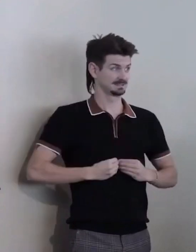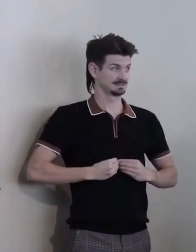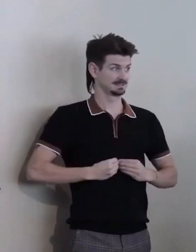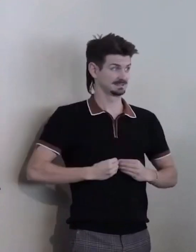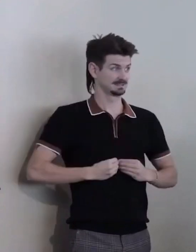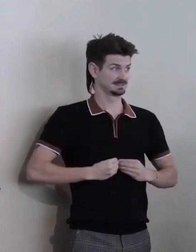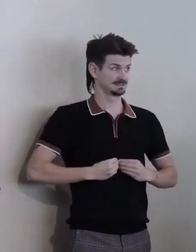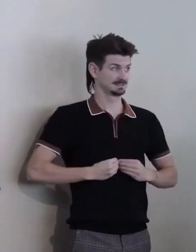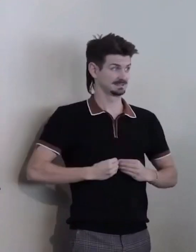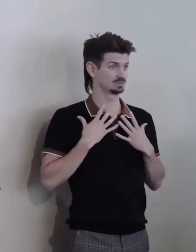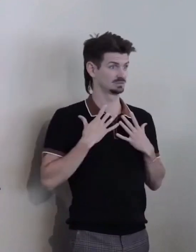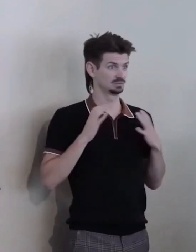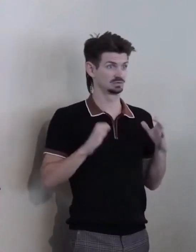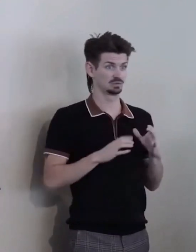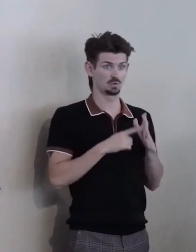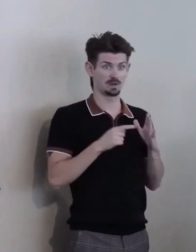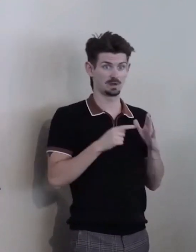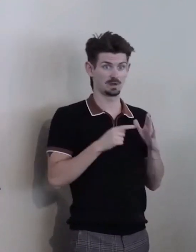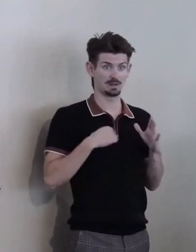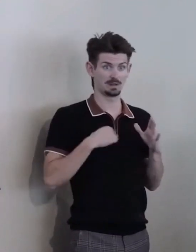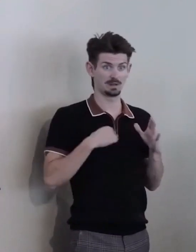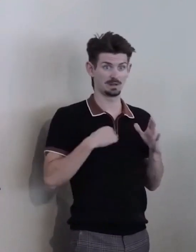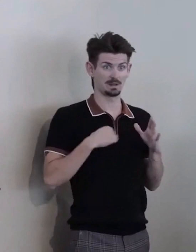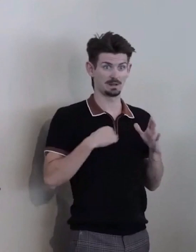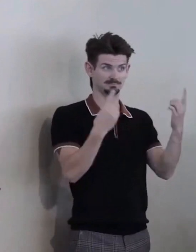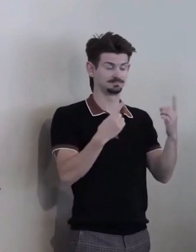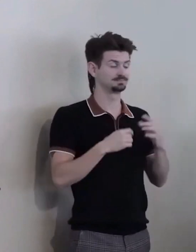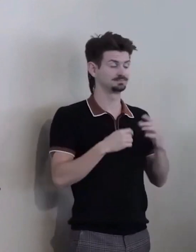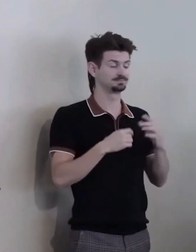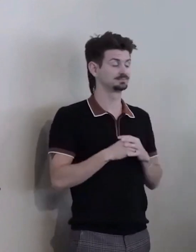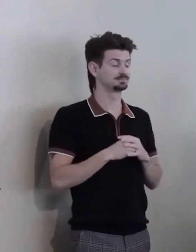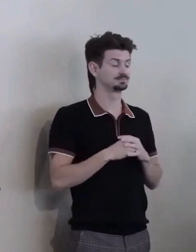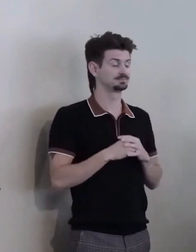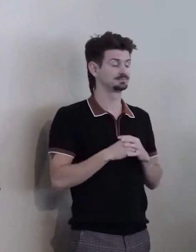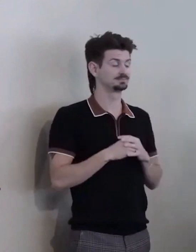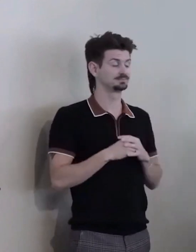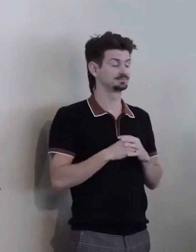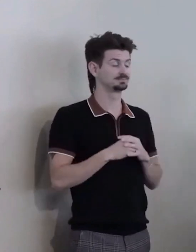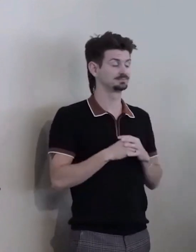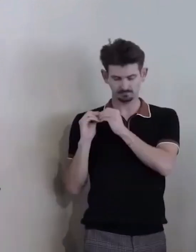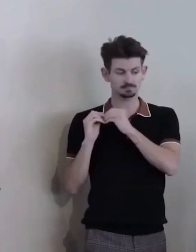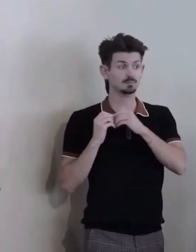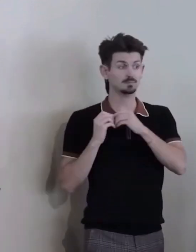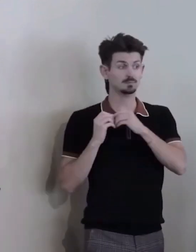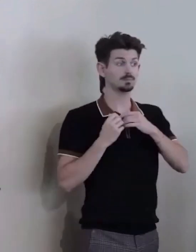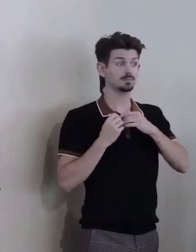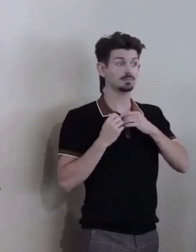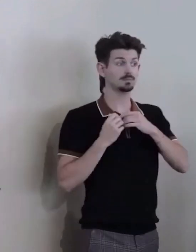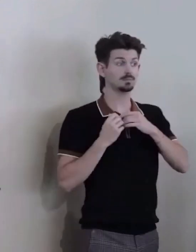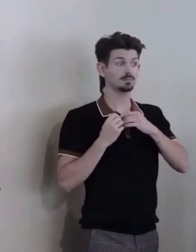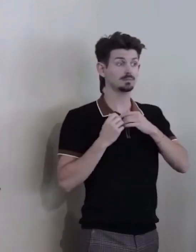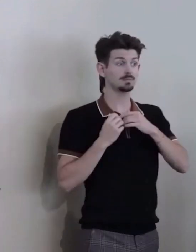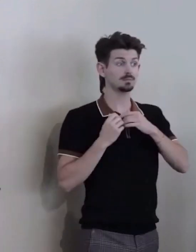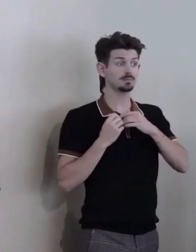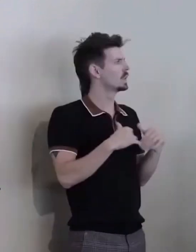But fast forward to today... Ahh... There's a string of tremendous policy accomplishments in Colorado,